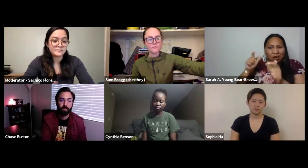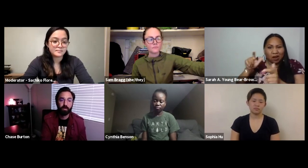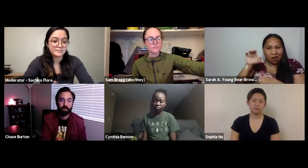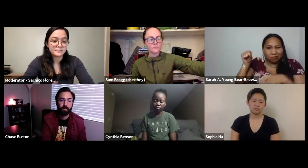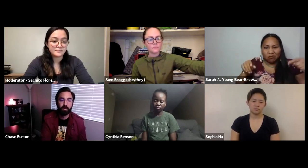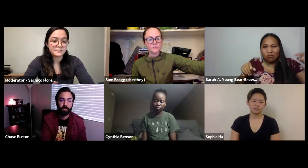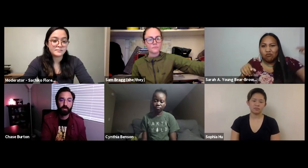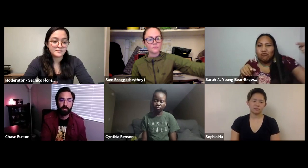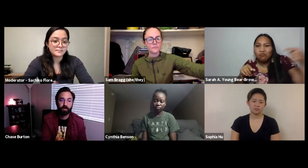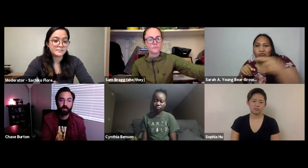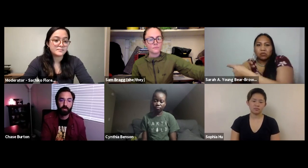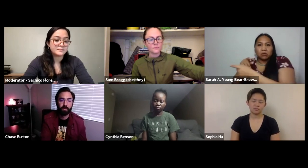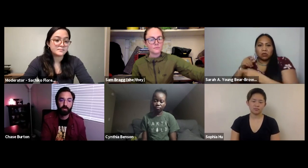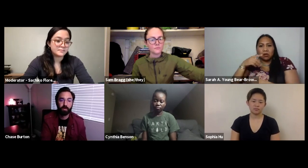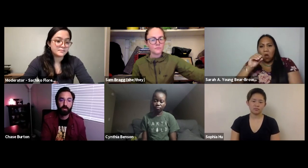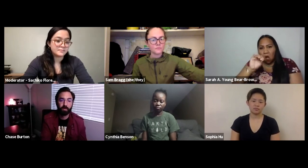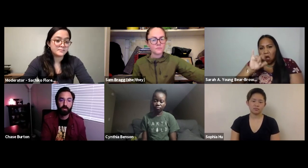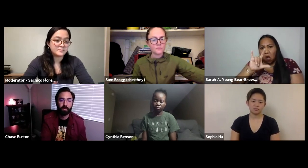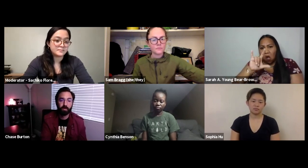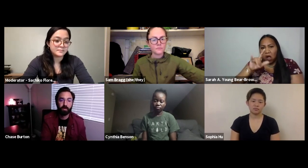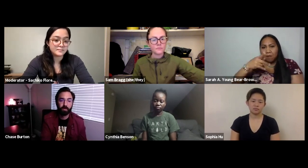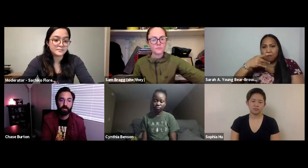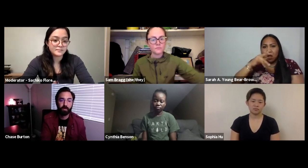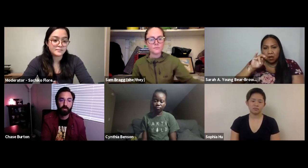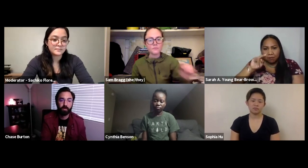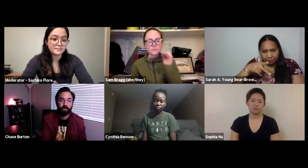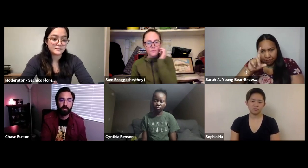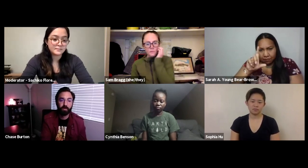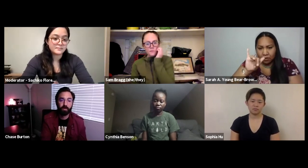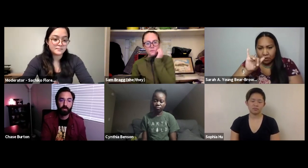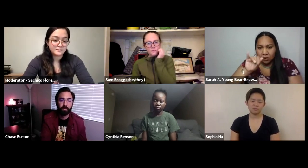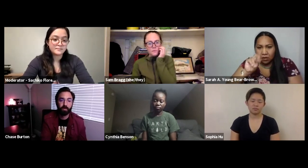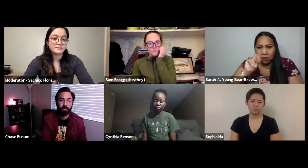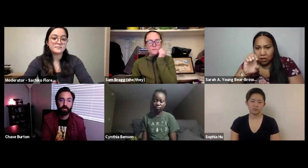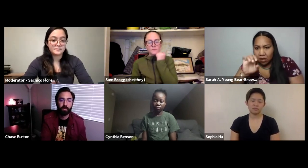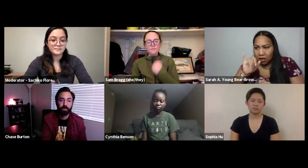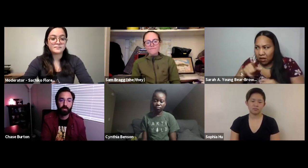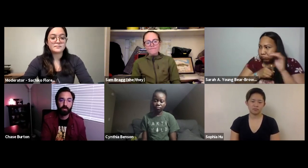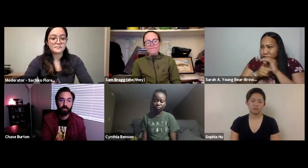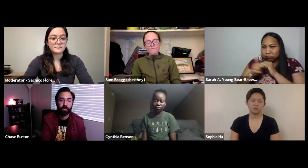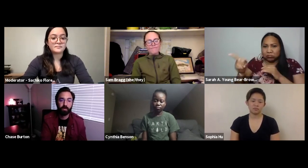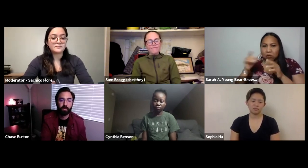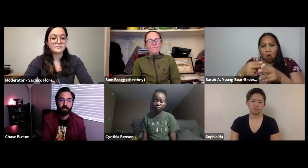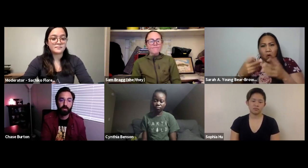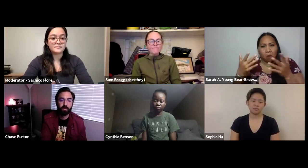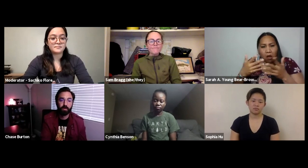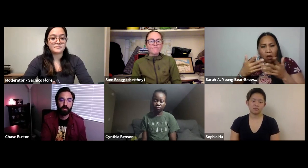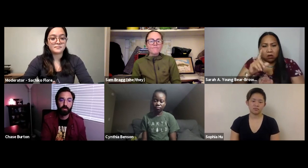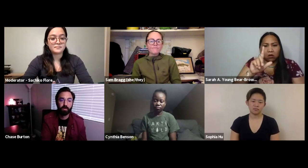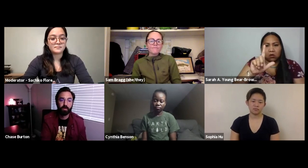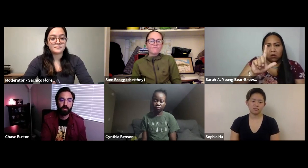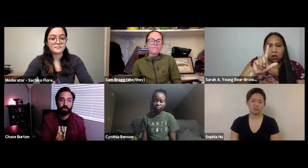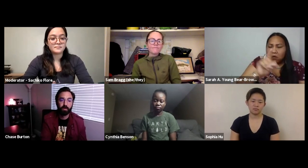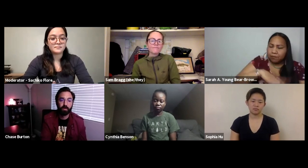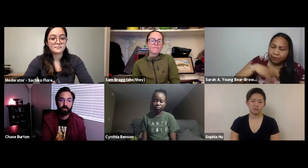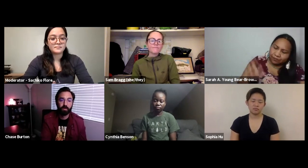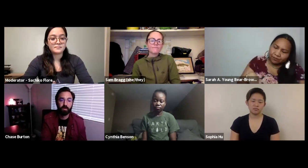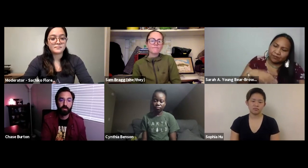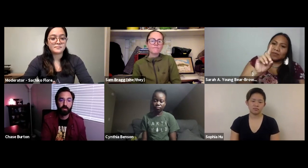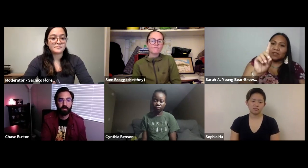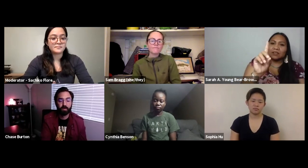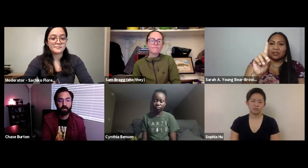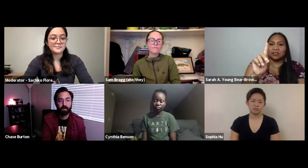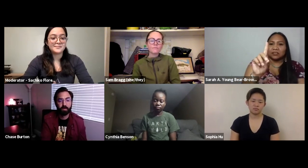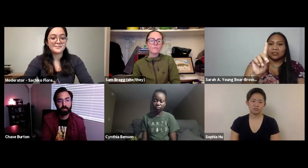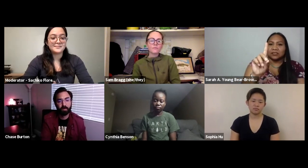there have been big companies trying to come in to put in their oil pipes and to do all